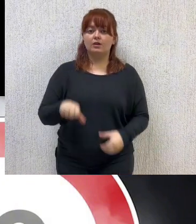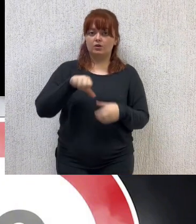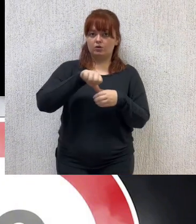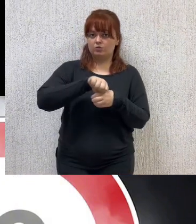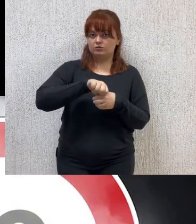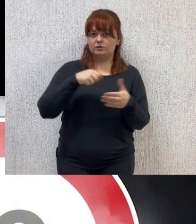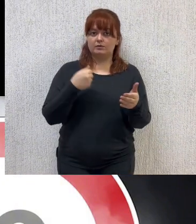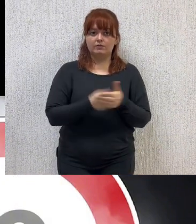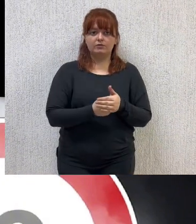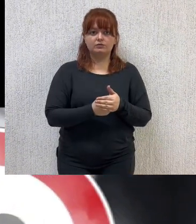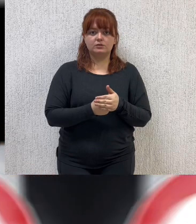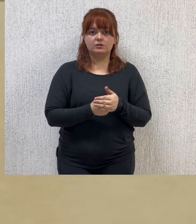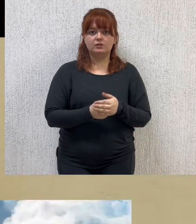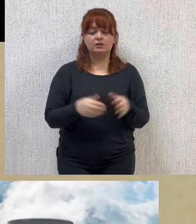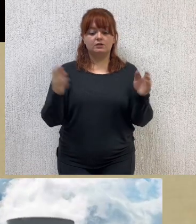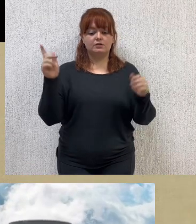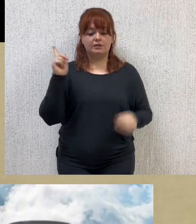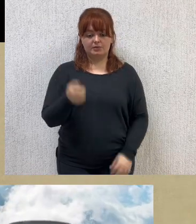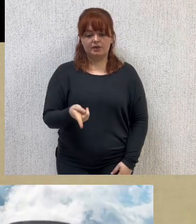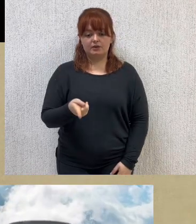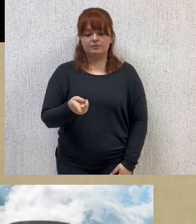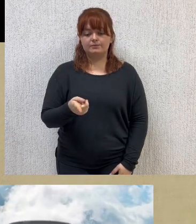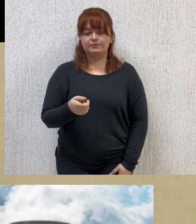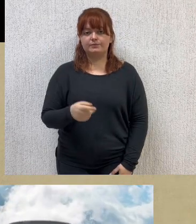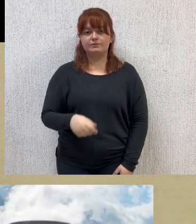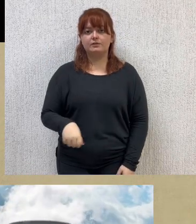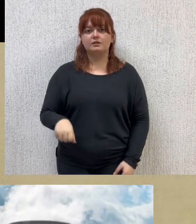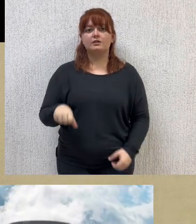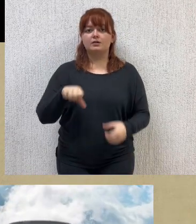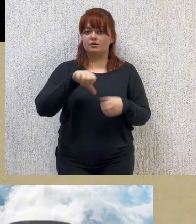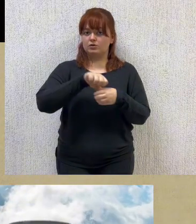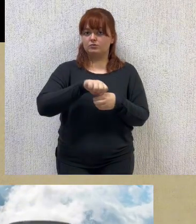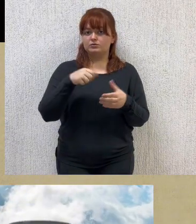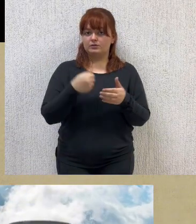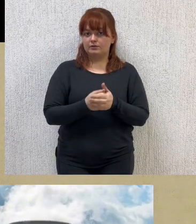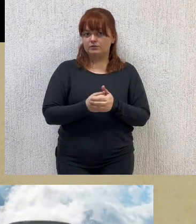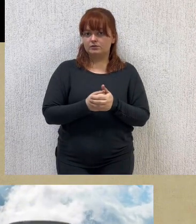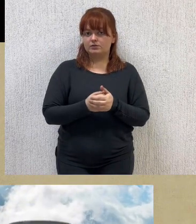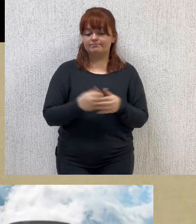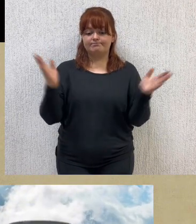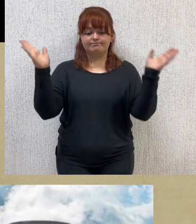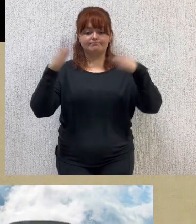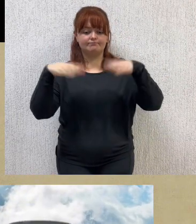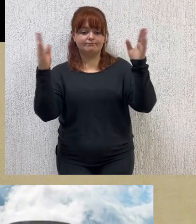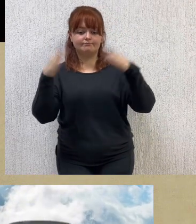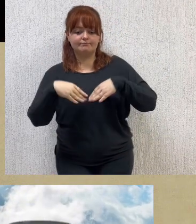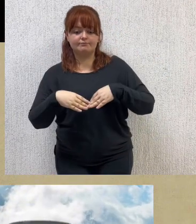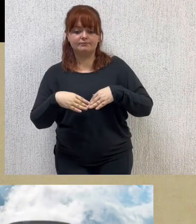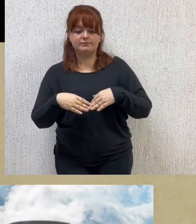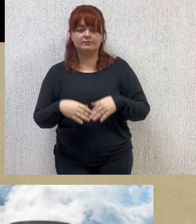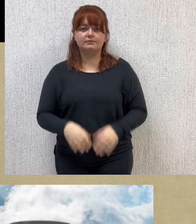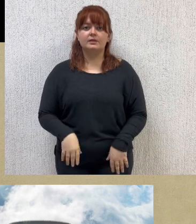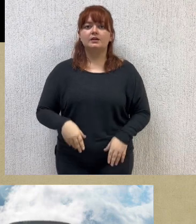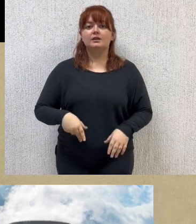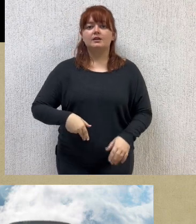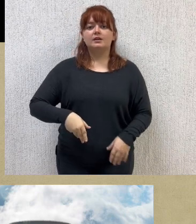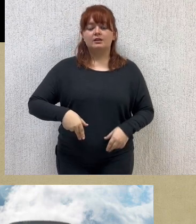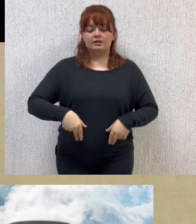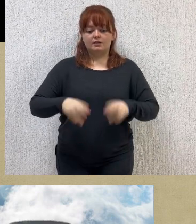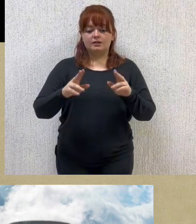but also increases the dependence on fossil fuels, which are non-renewable resources that run out.